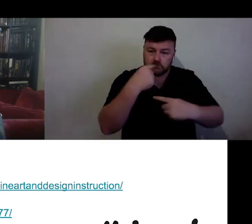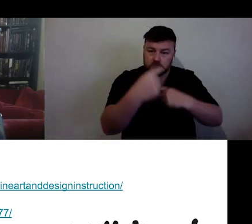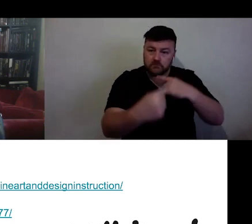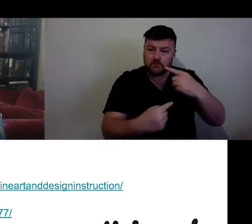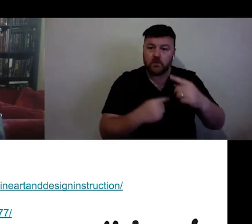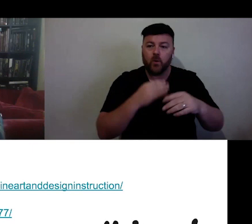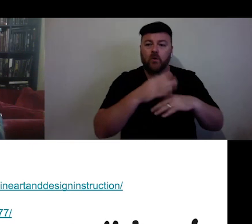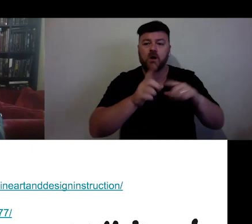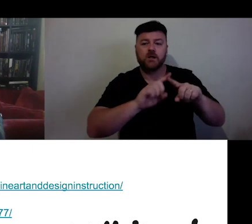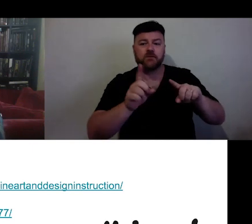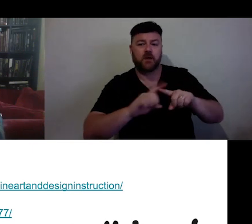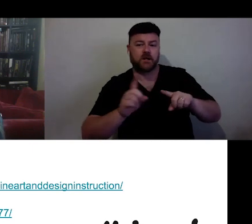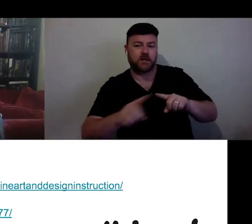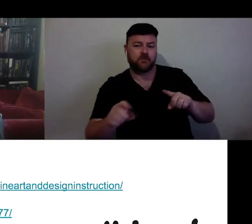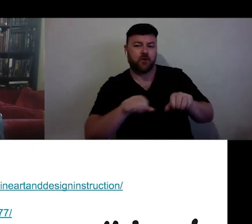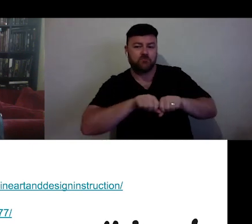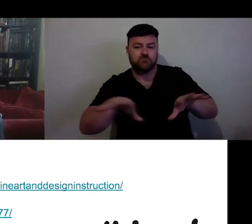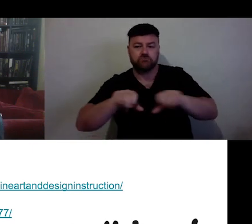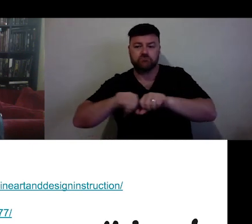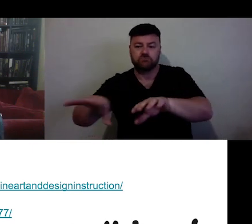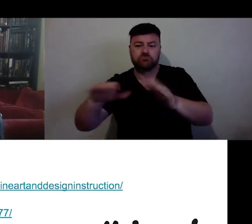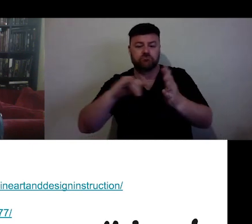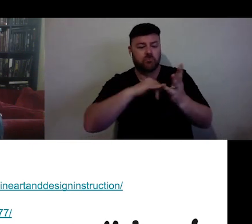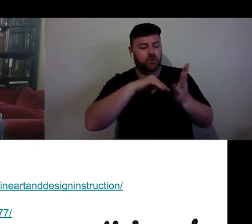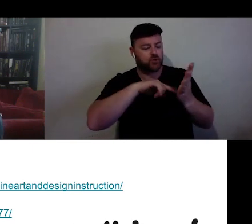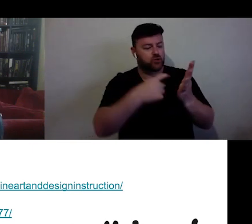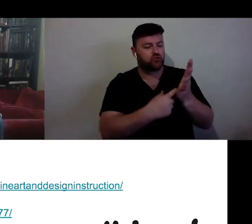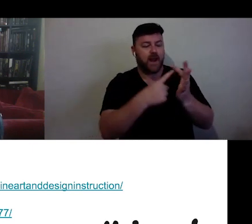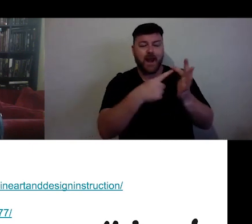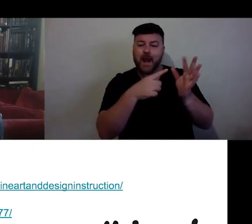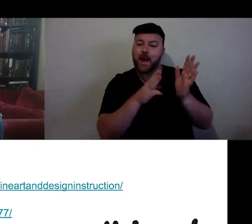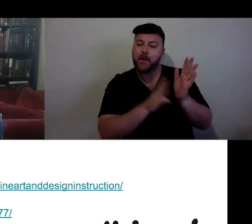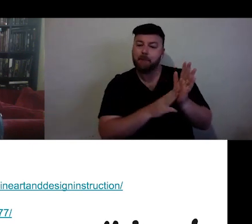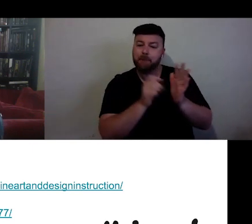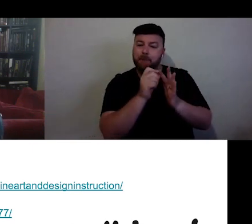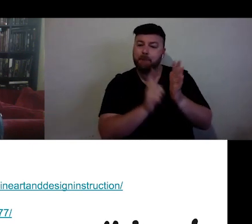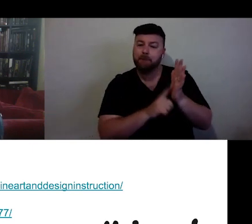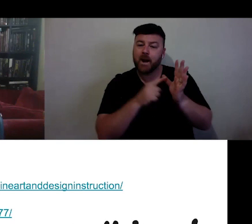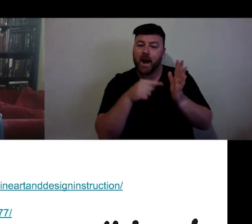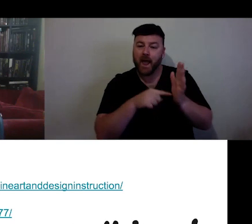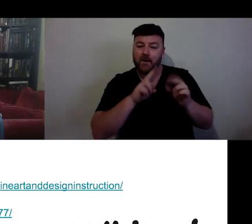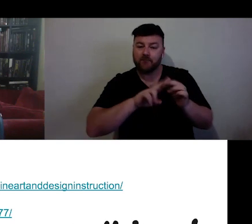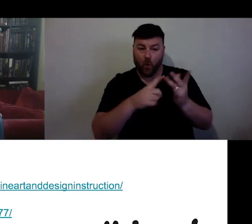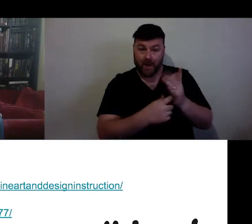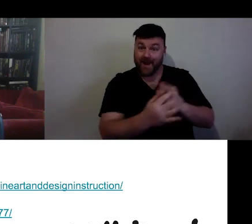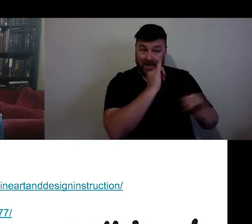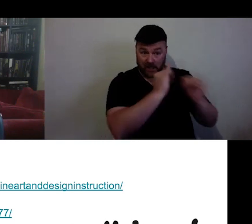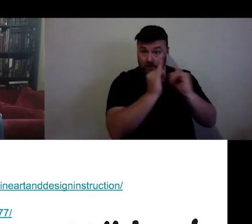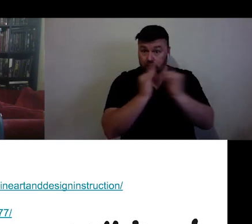platforms that are available and they are conducting interviews which with each of the platforms, with people from the platforms.